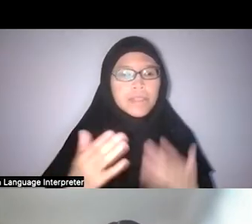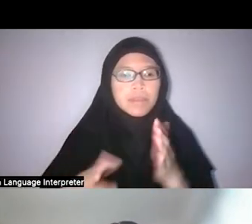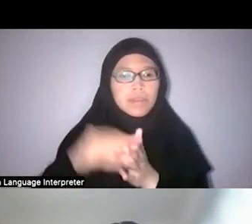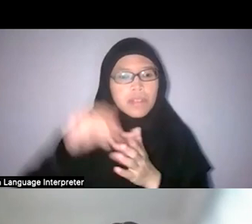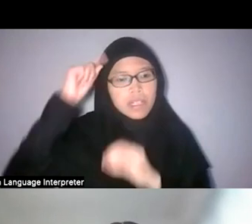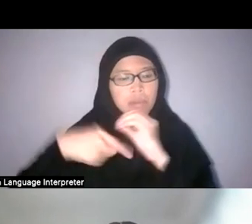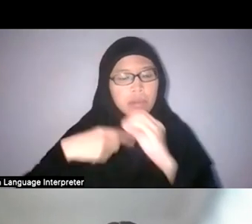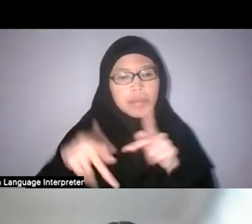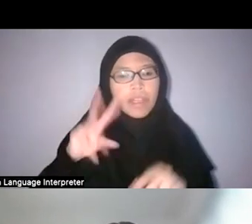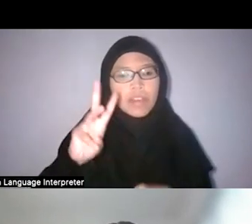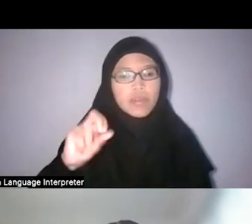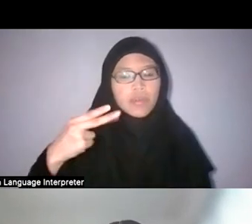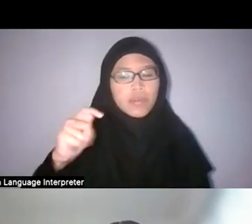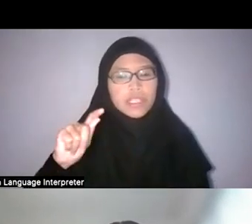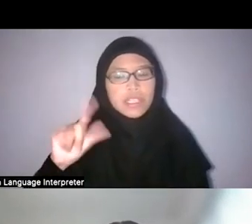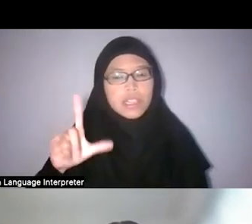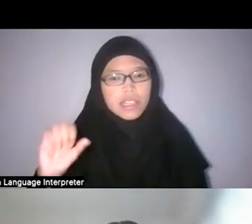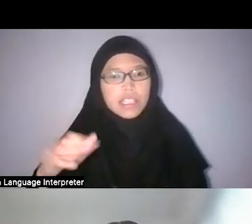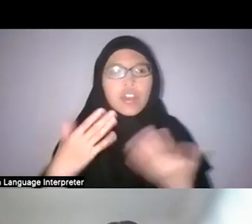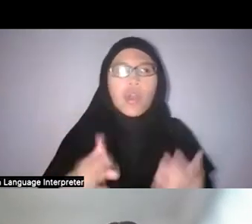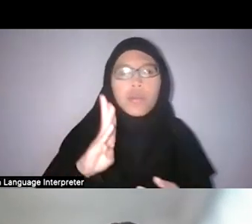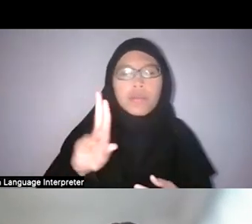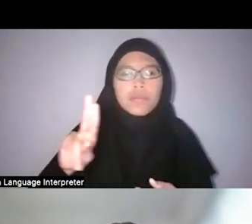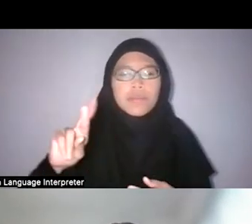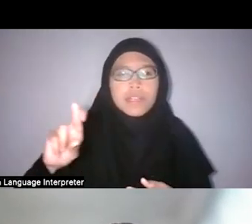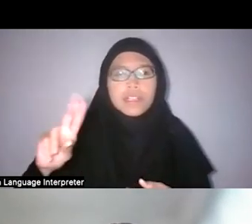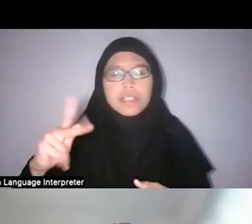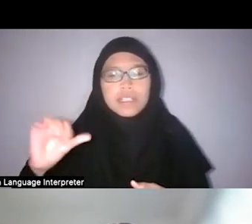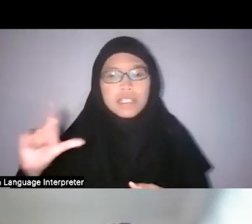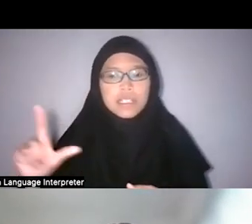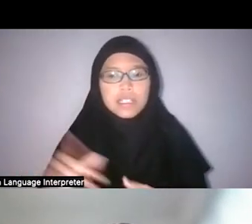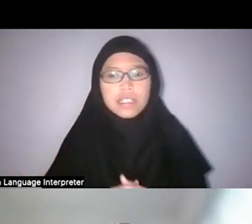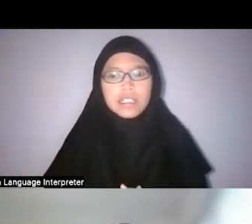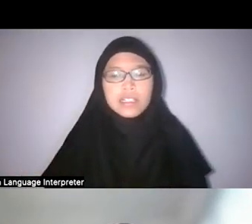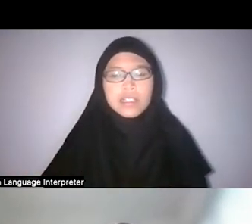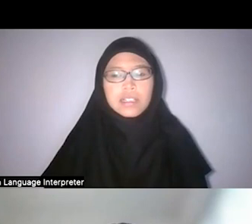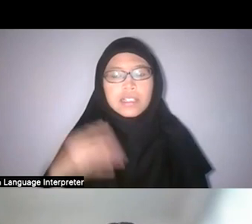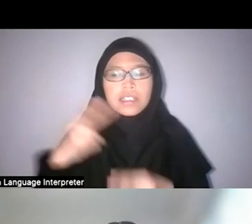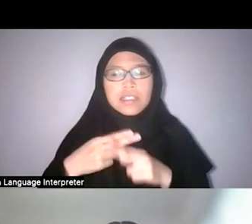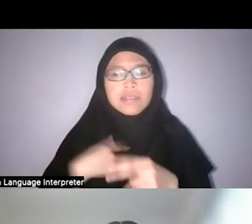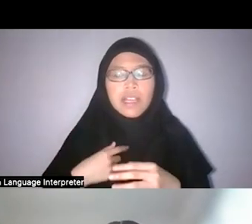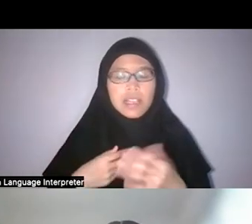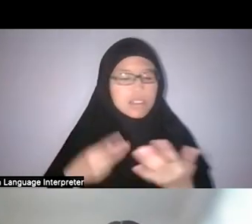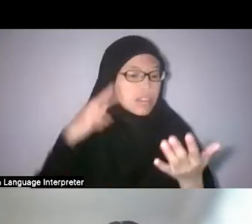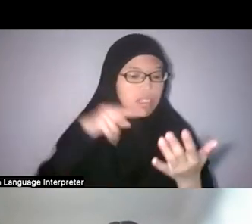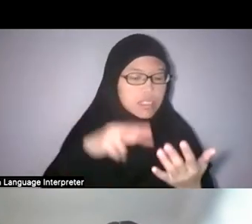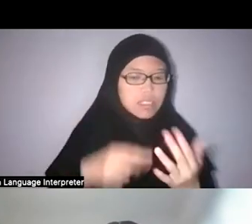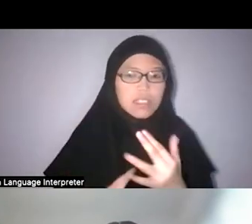And these were the names that I first stumbled upon when I was researching orchids as well. But...